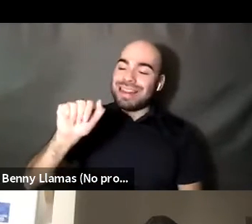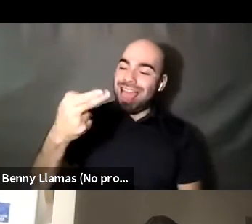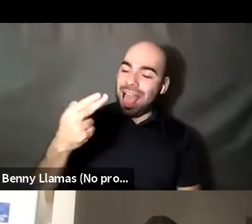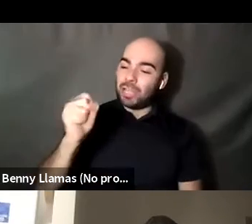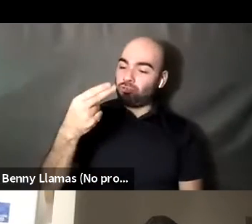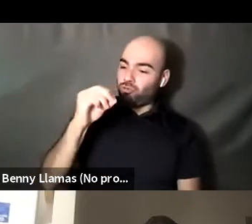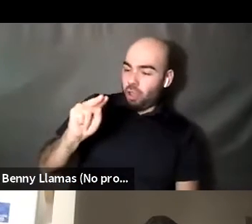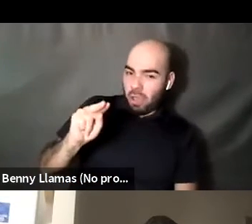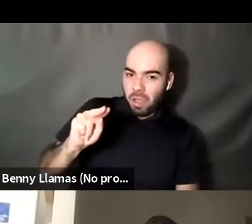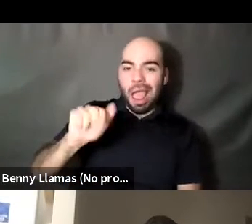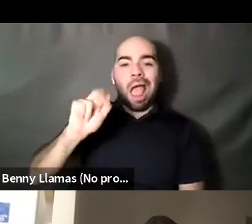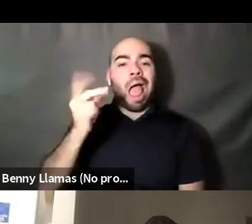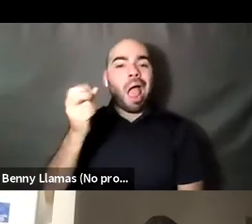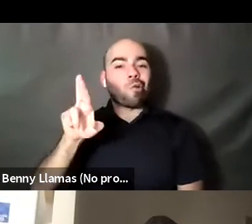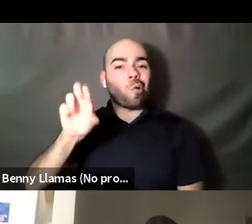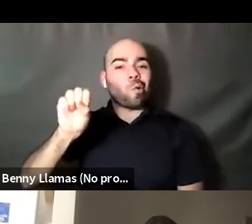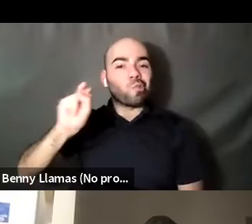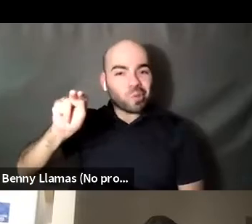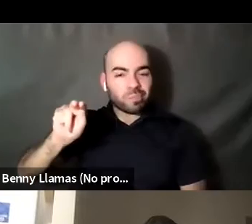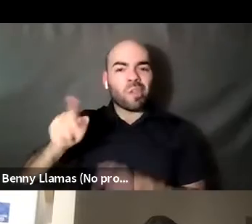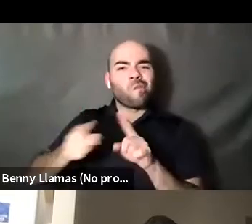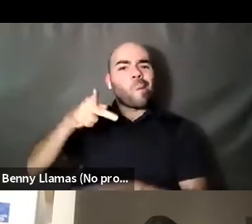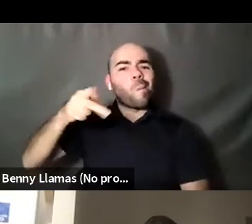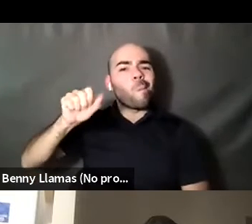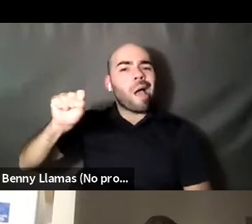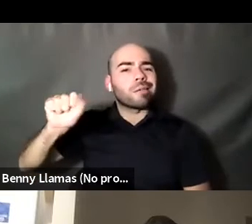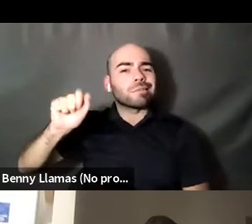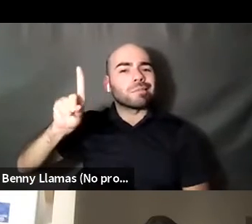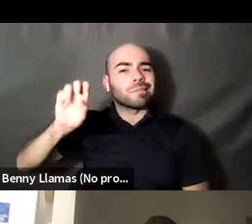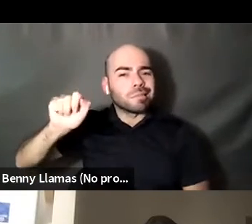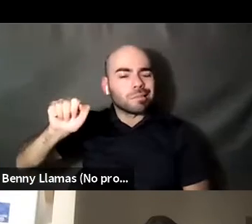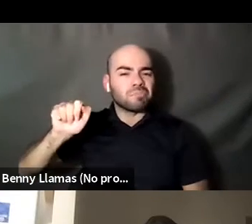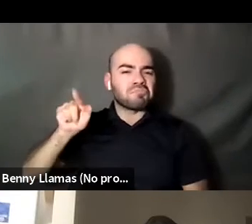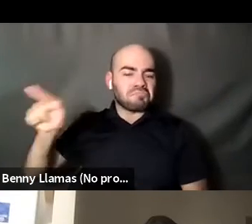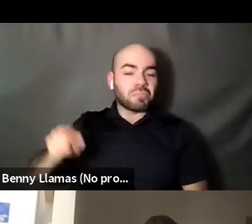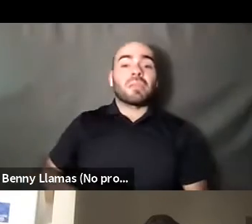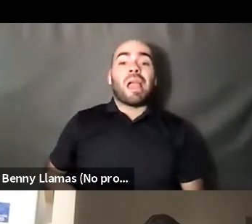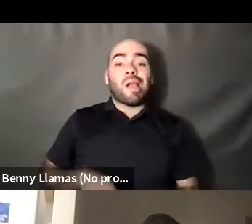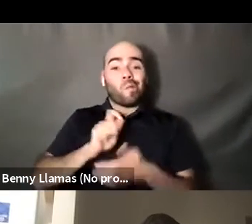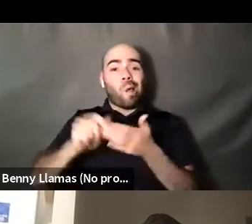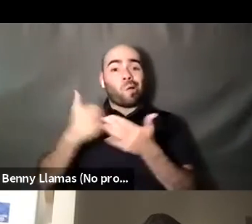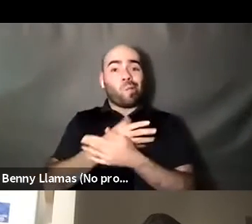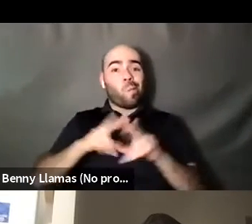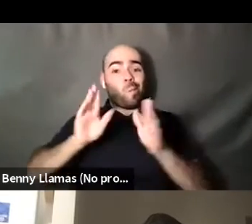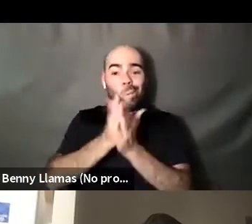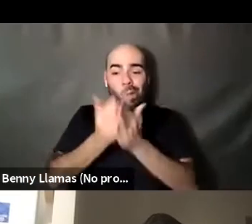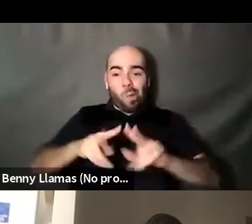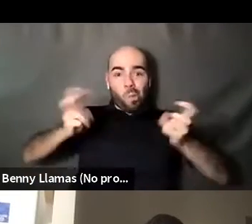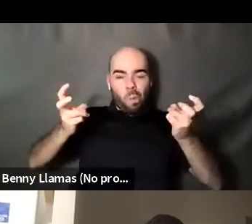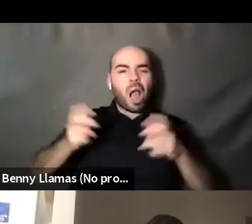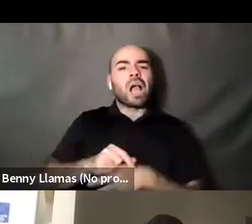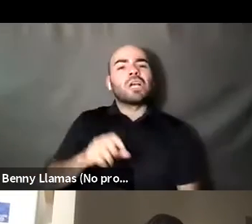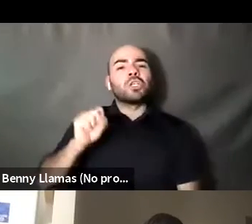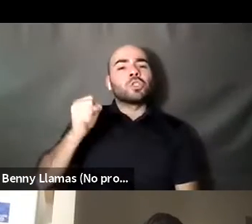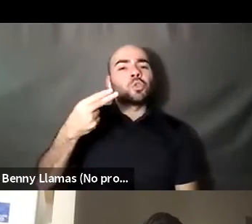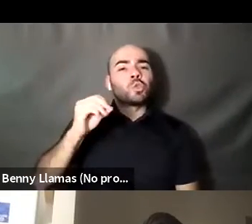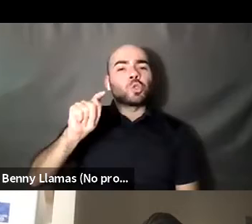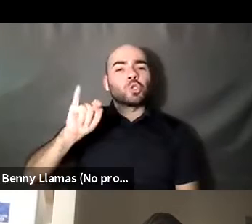Kenyon Farrow (he/him/his): And is author of the forthcoming memoir titled shooting range. So in the Sean question for you. Soundtrack when you like to get a pop in which you're listening to.